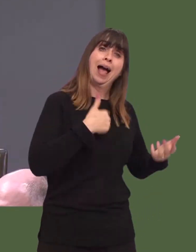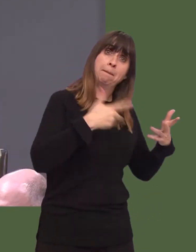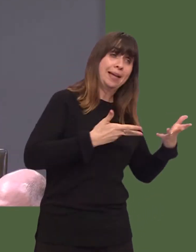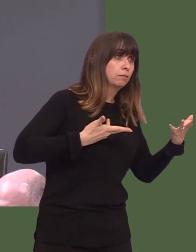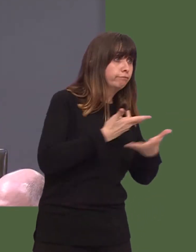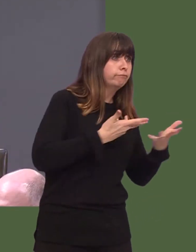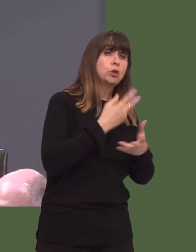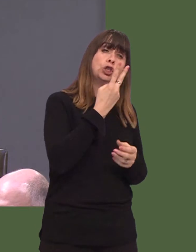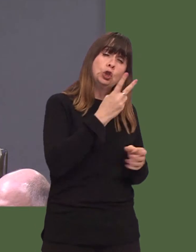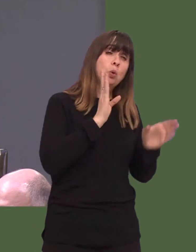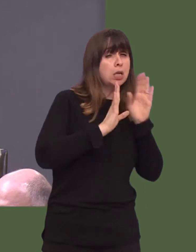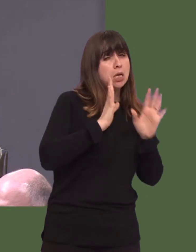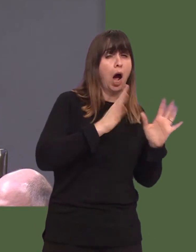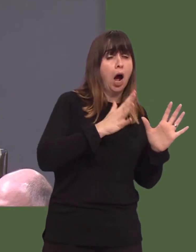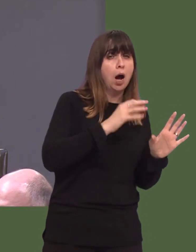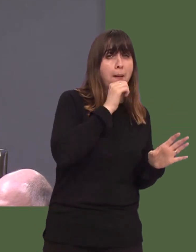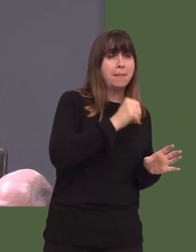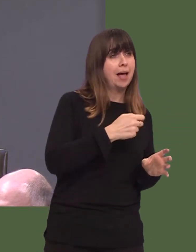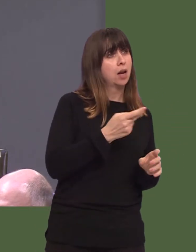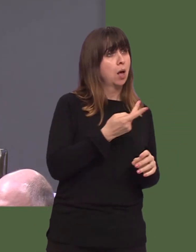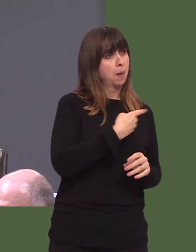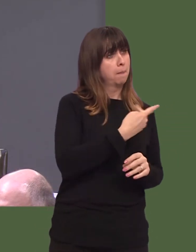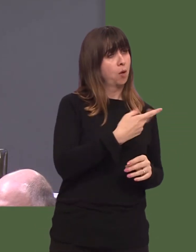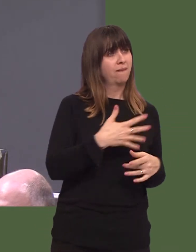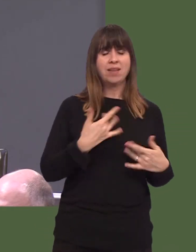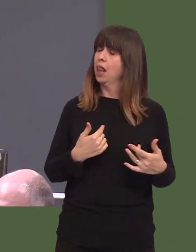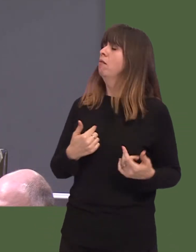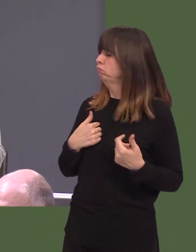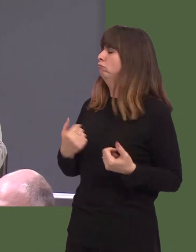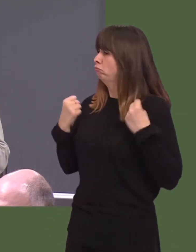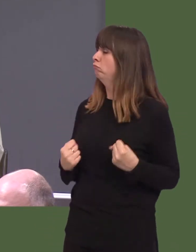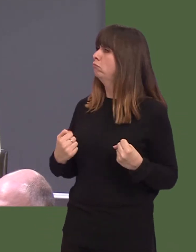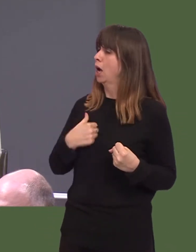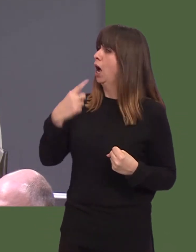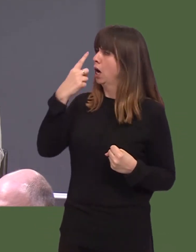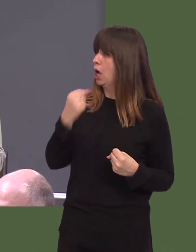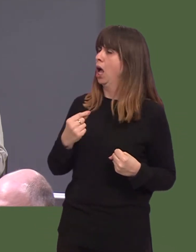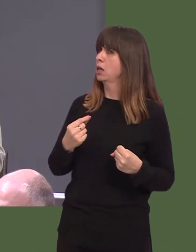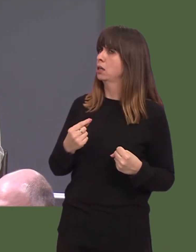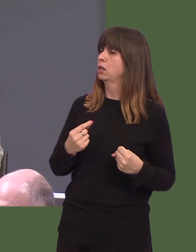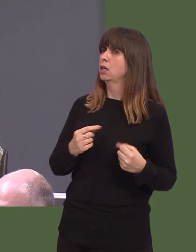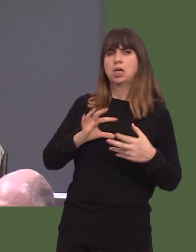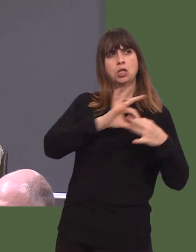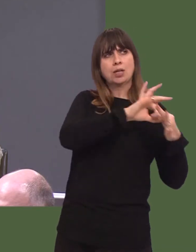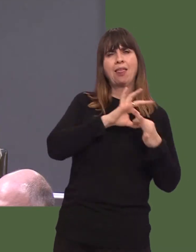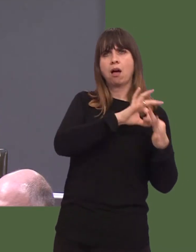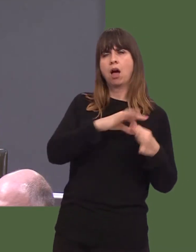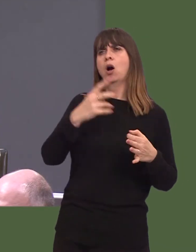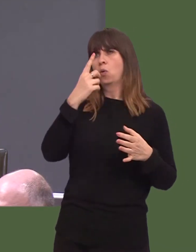men who decided that they could best lift themselves out of homelessness by joining together to get a place to rent.